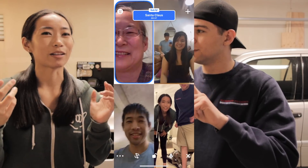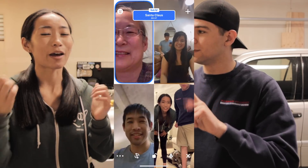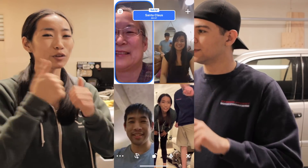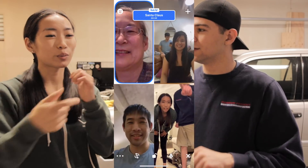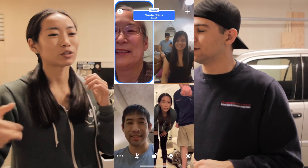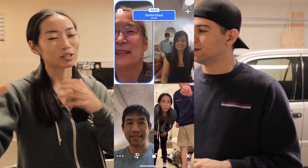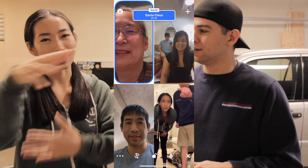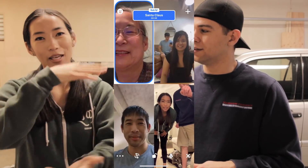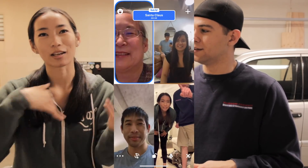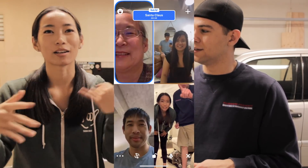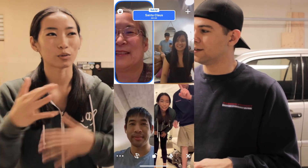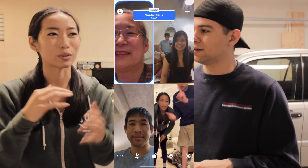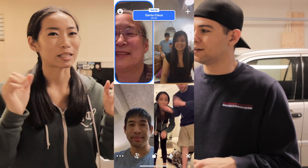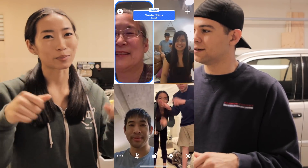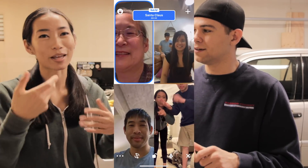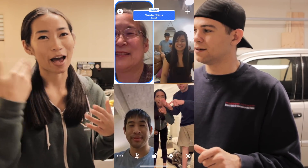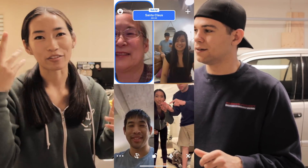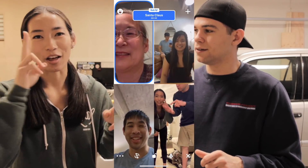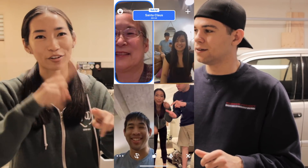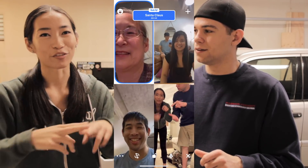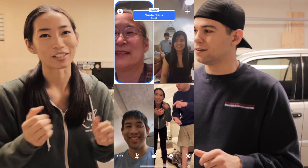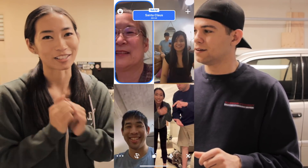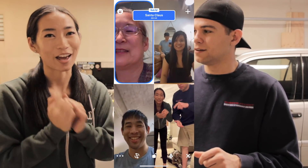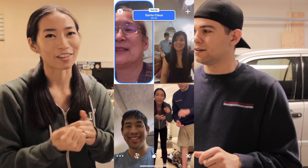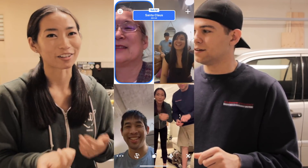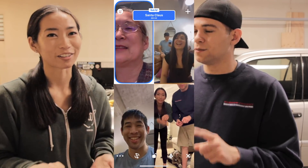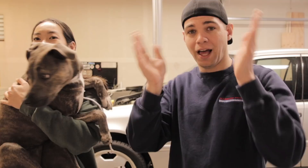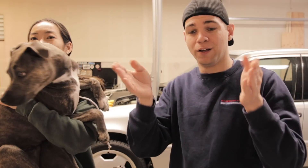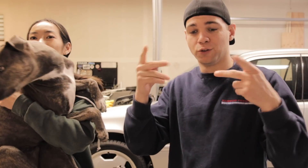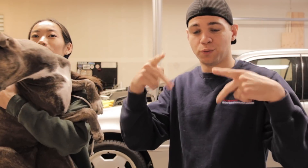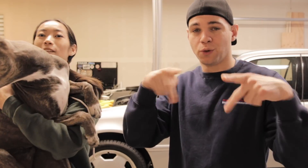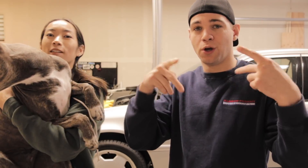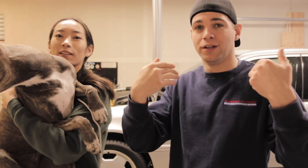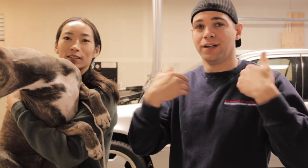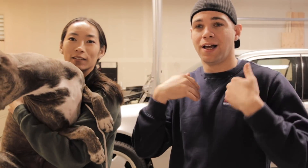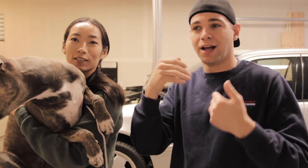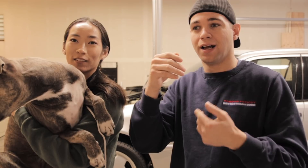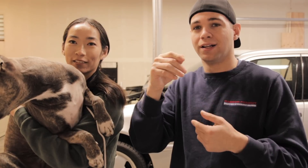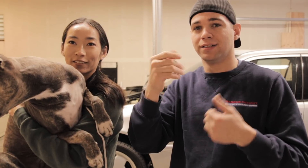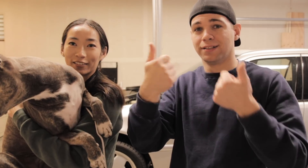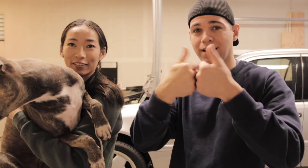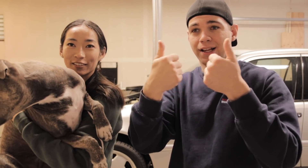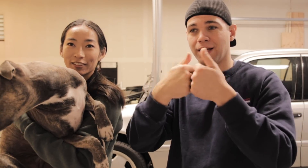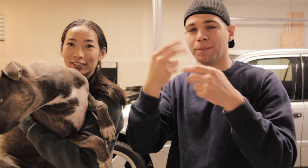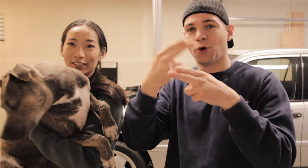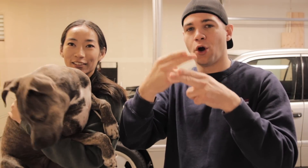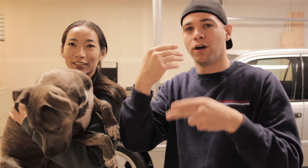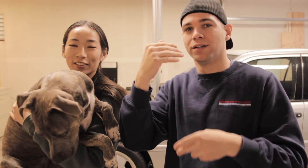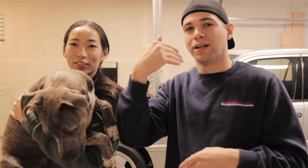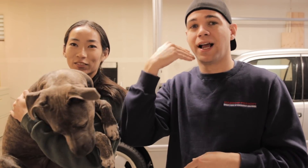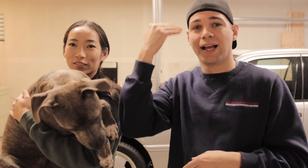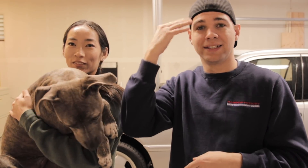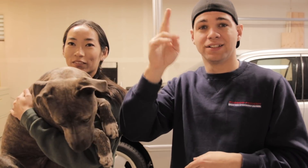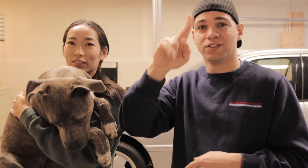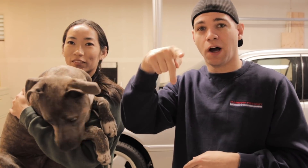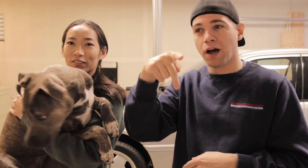everyone just like was able to have a lot of fun together! The app has a game called "heads up"